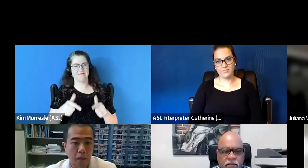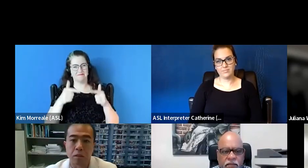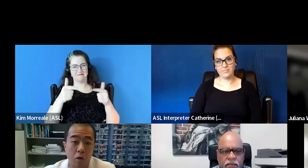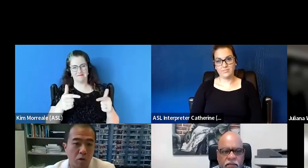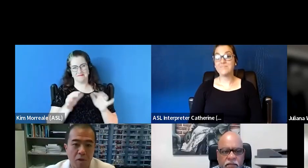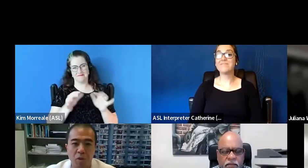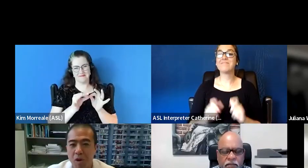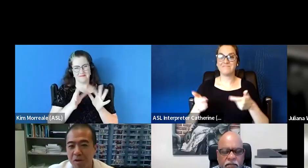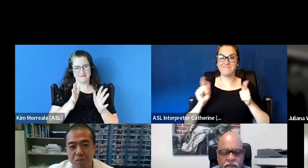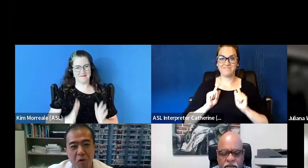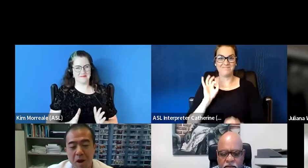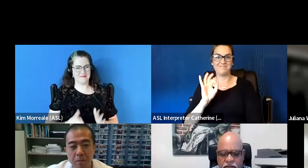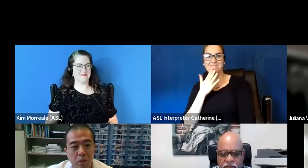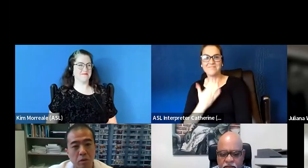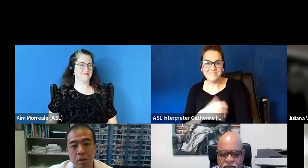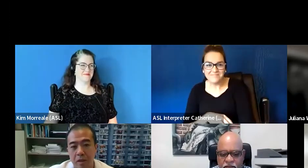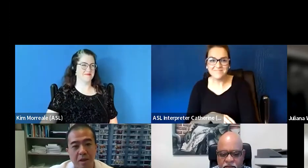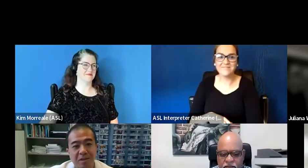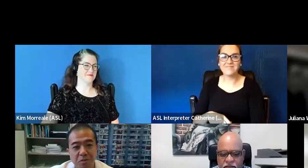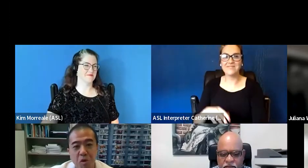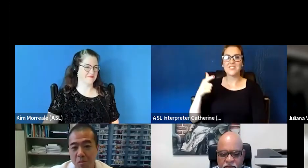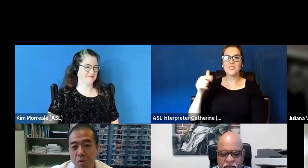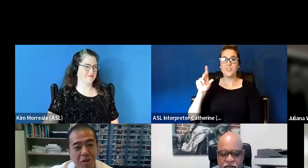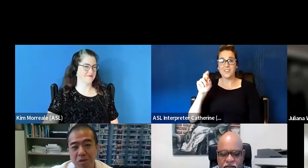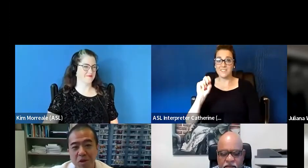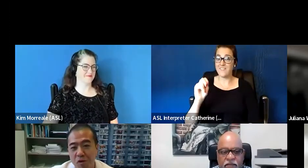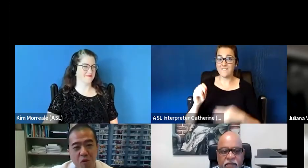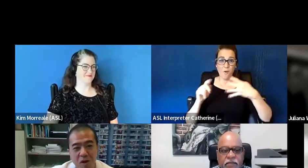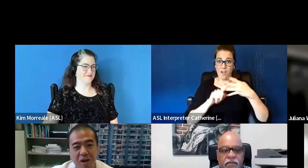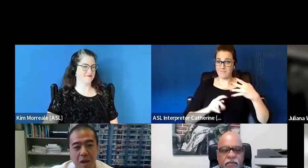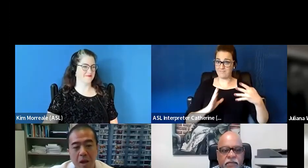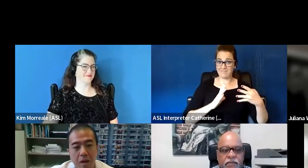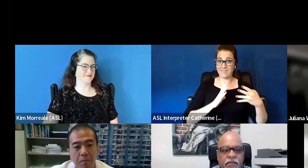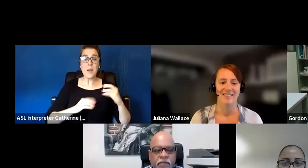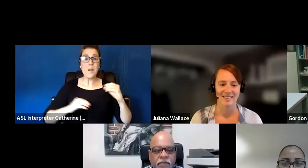Thanks, and we welcome four. I mean, certainly there's more than three or four.